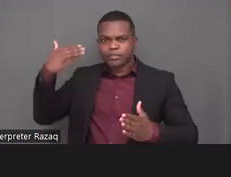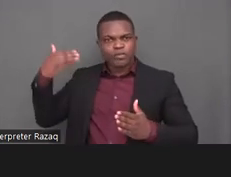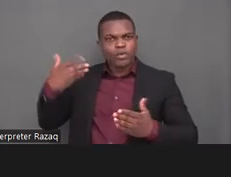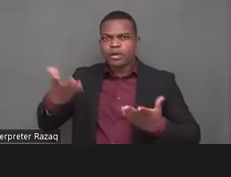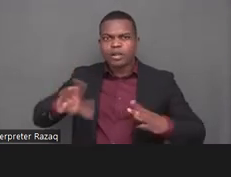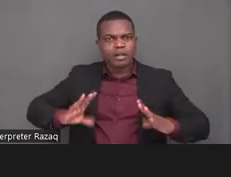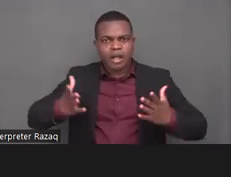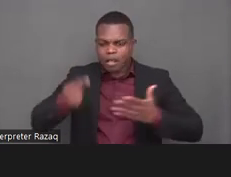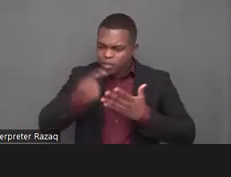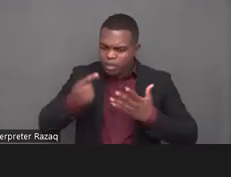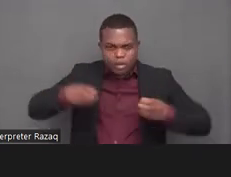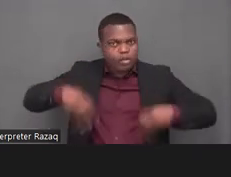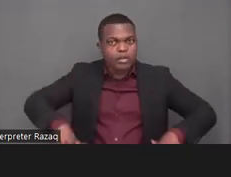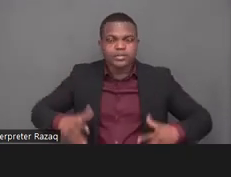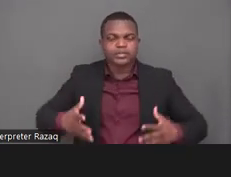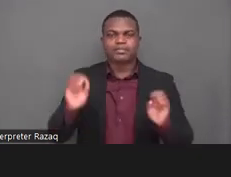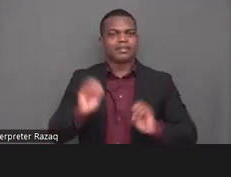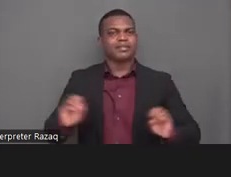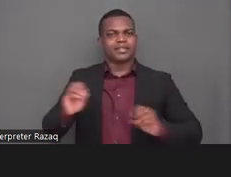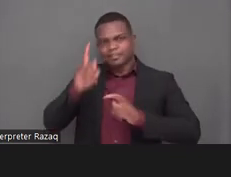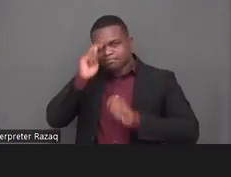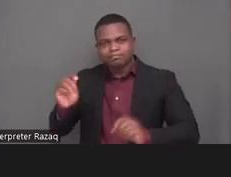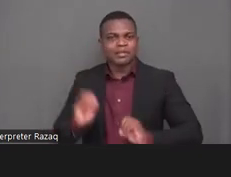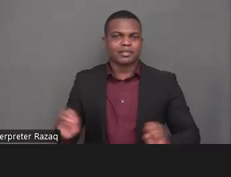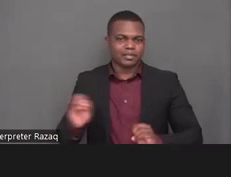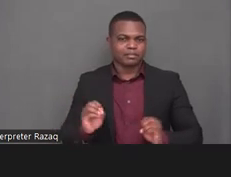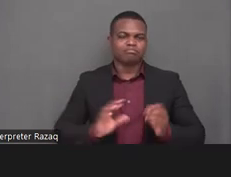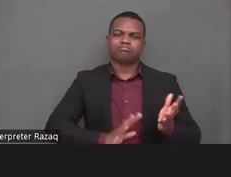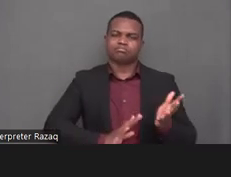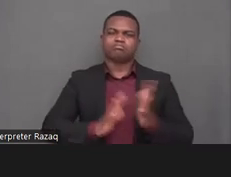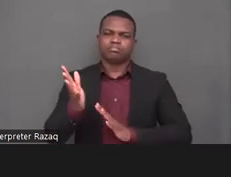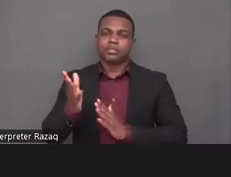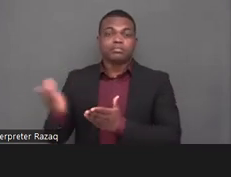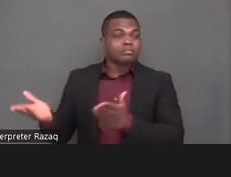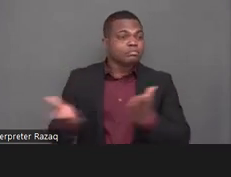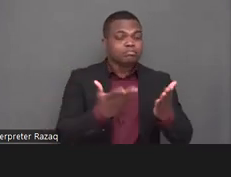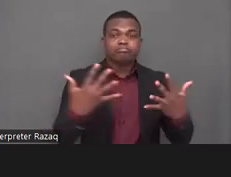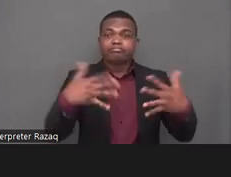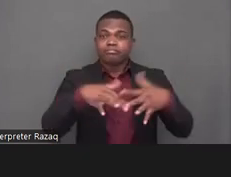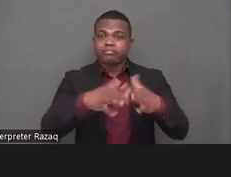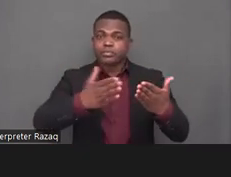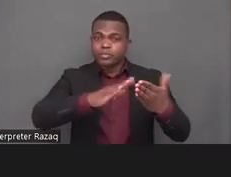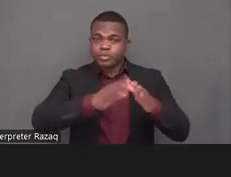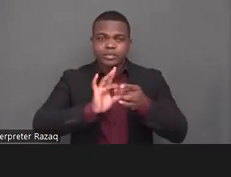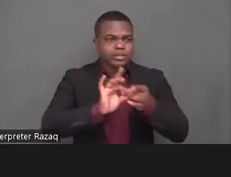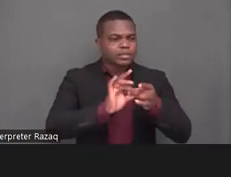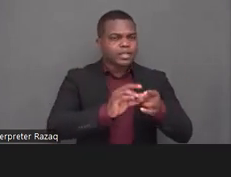the vast many of us who are subjected to repeat institutionalizations that compound the harm